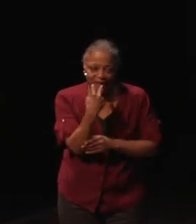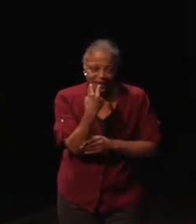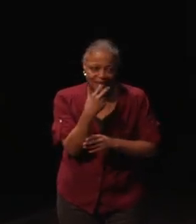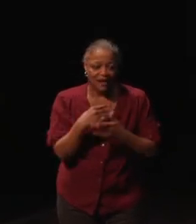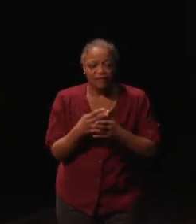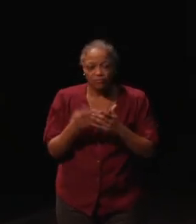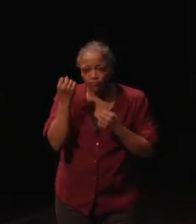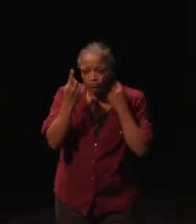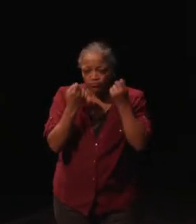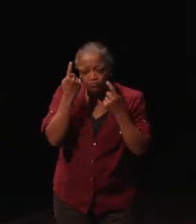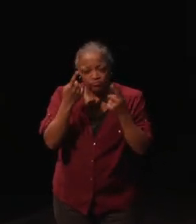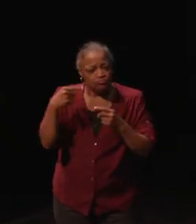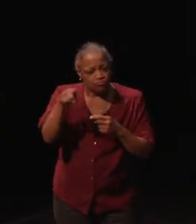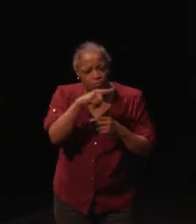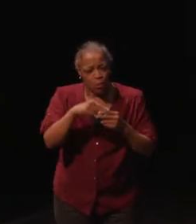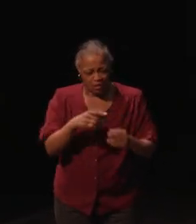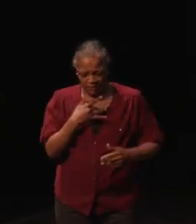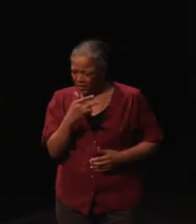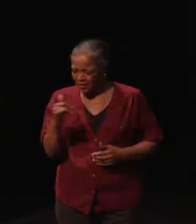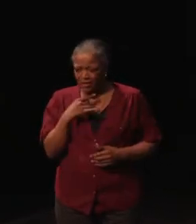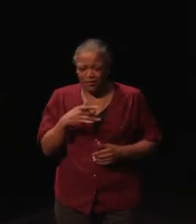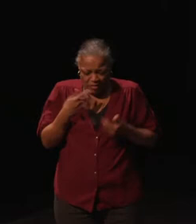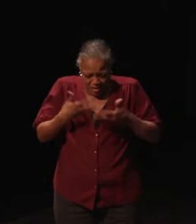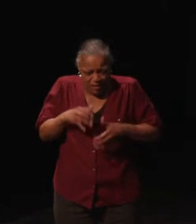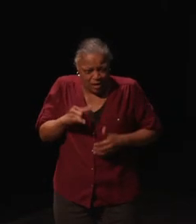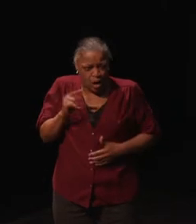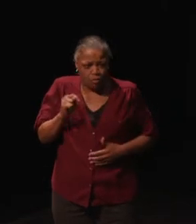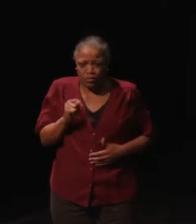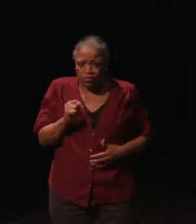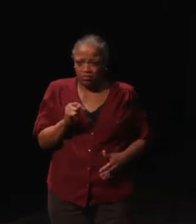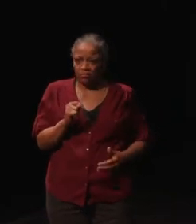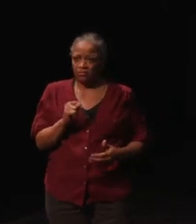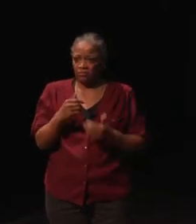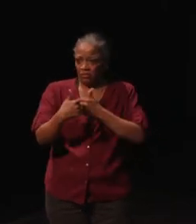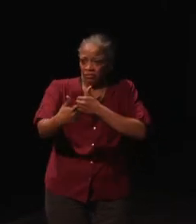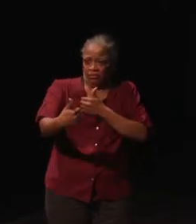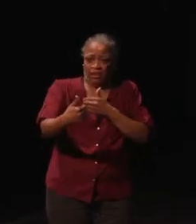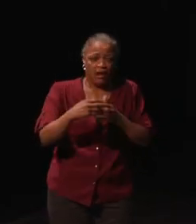empathy as to what it's like to be left out, and what it's like to be overlooked.